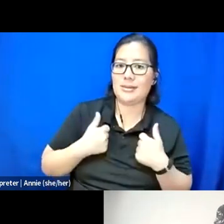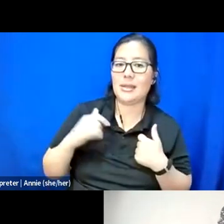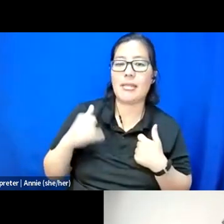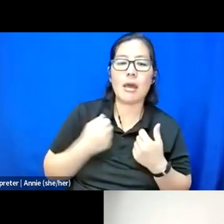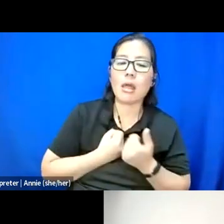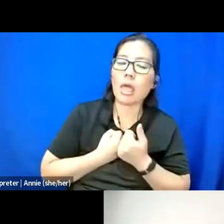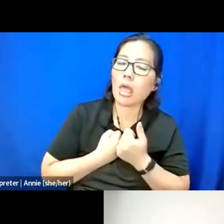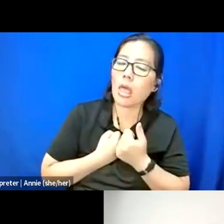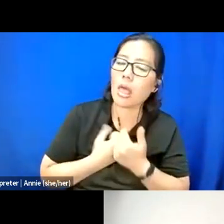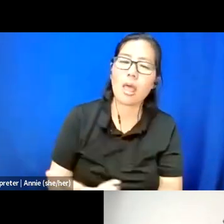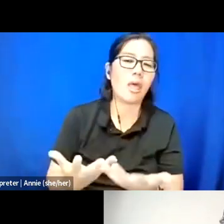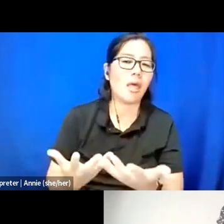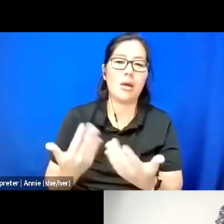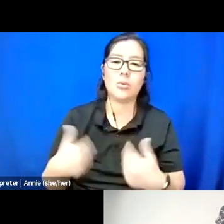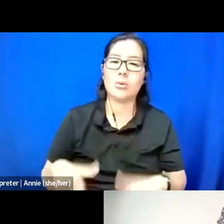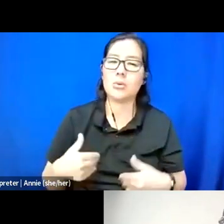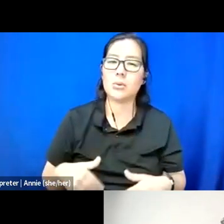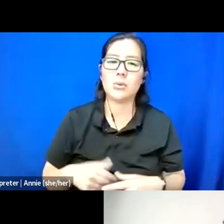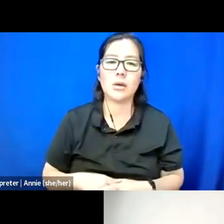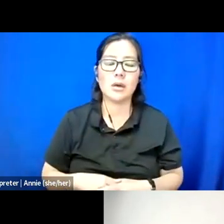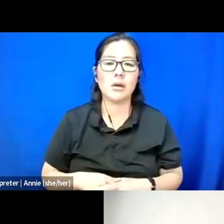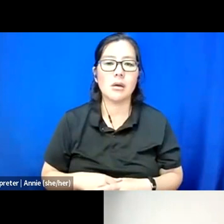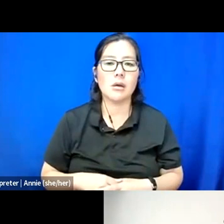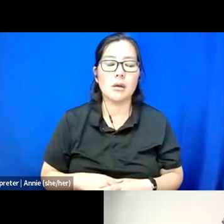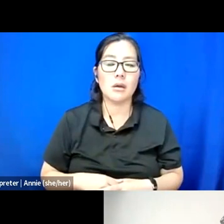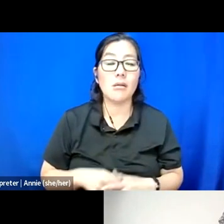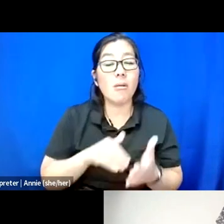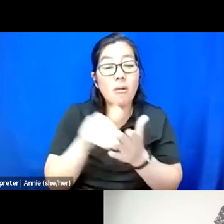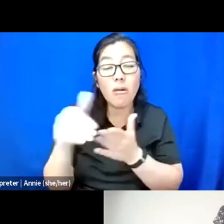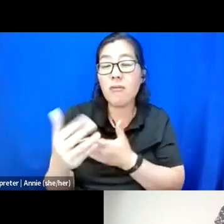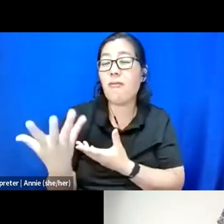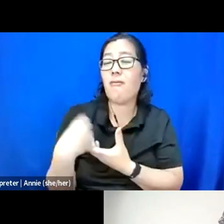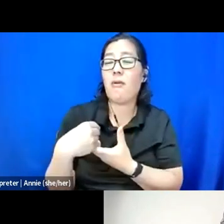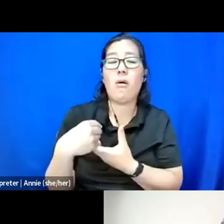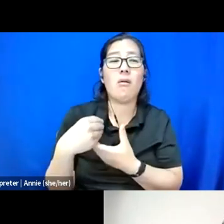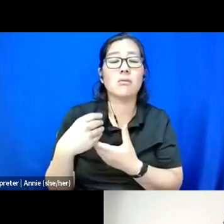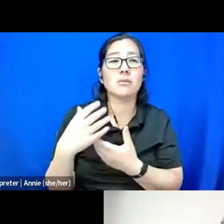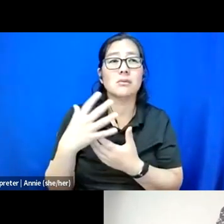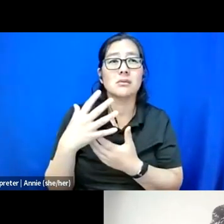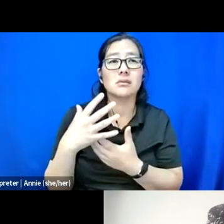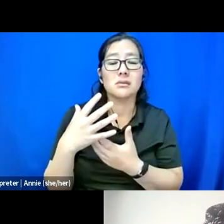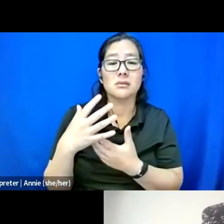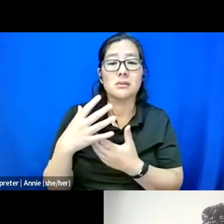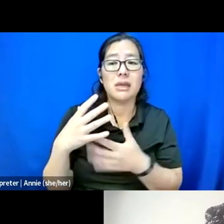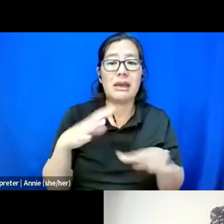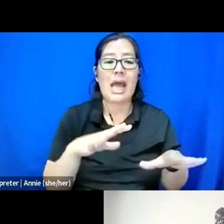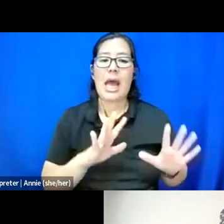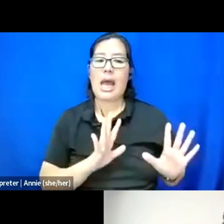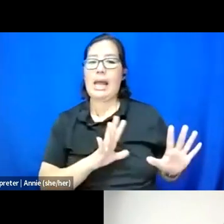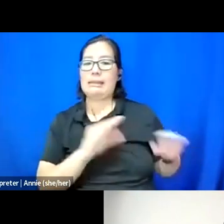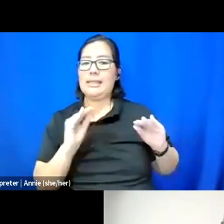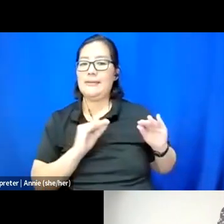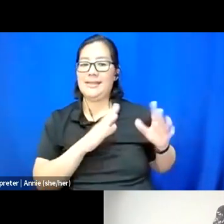And it often involves a lot of leaving spaces that aren't safe or having to step away